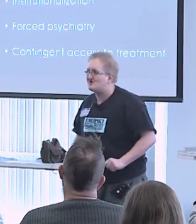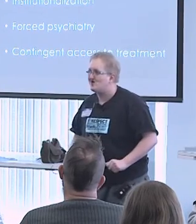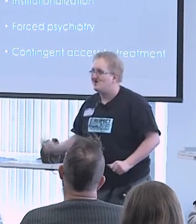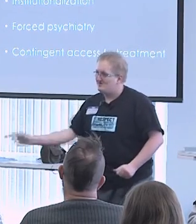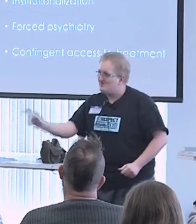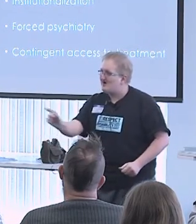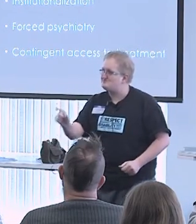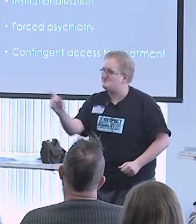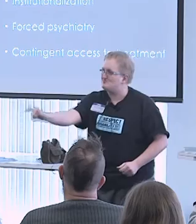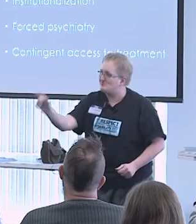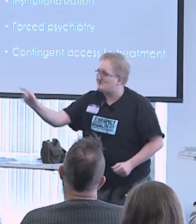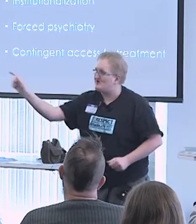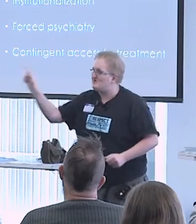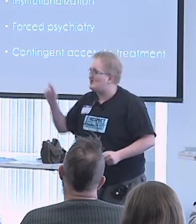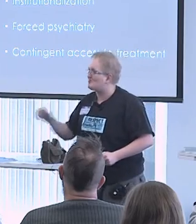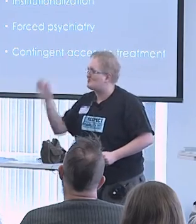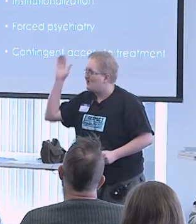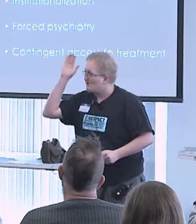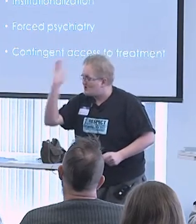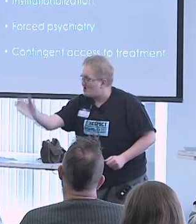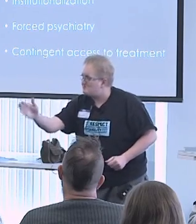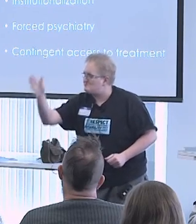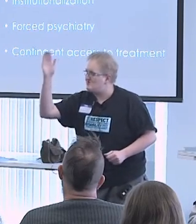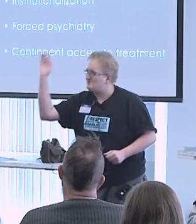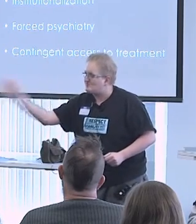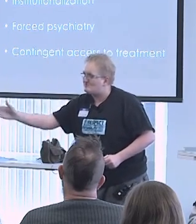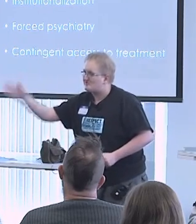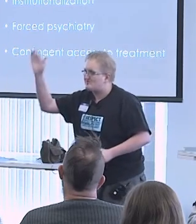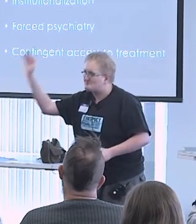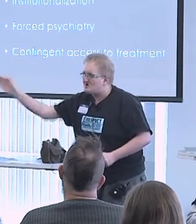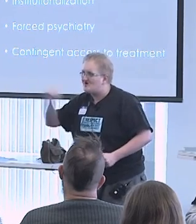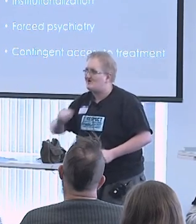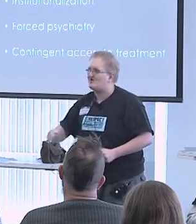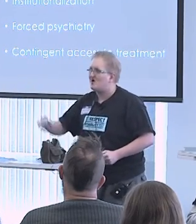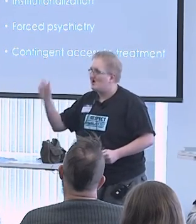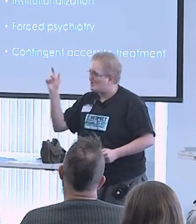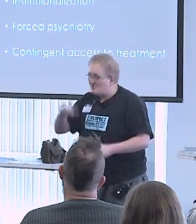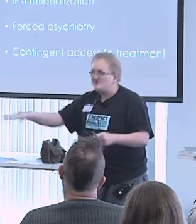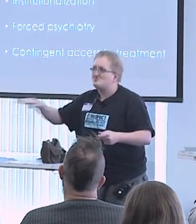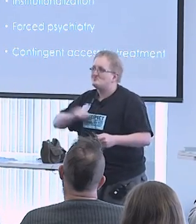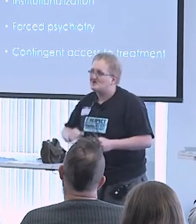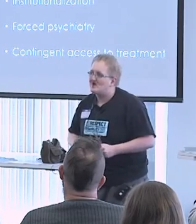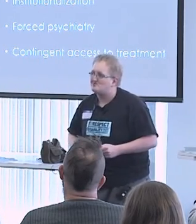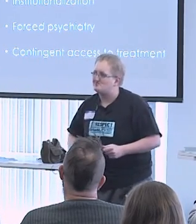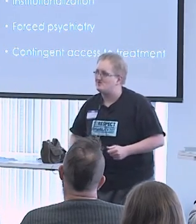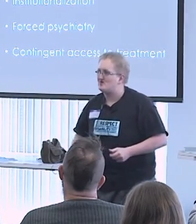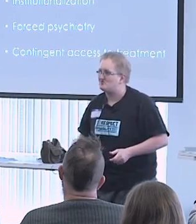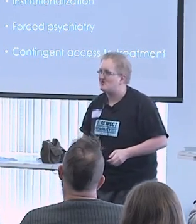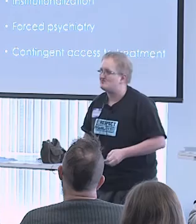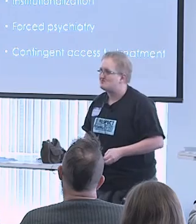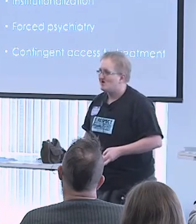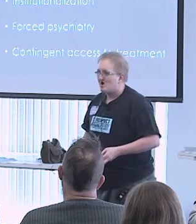you have to do this that and the other, concentrate and focus, complying, or you don't get access to that thing.